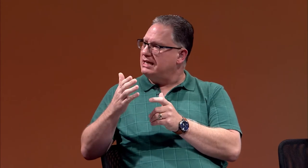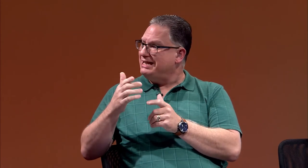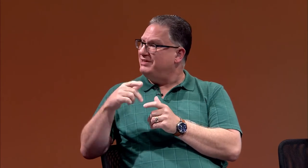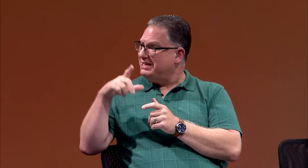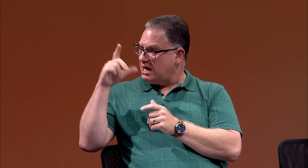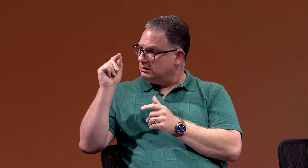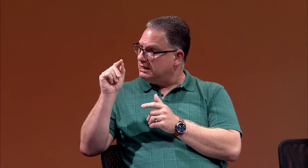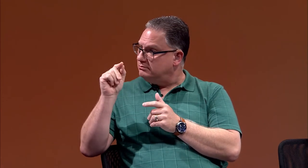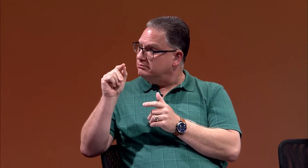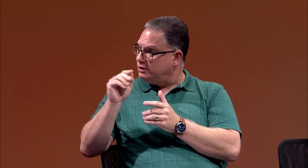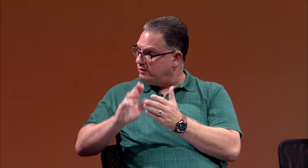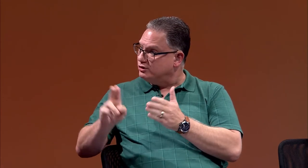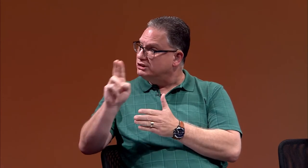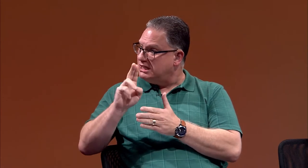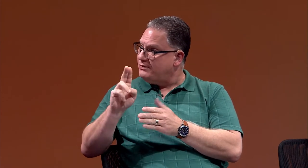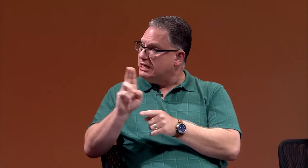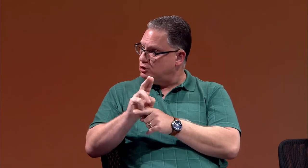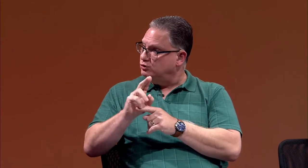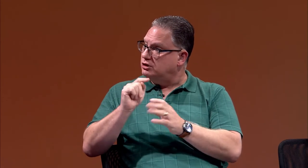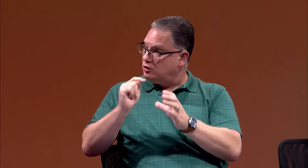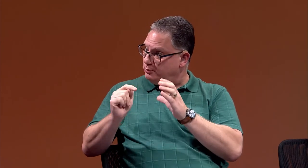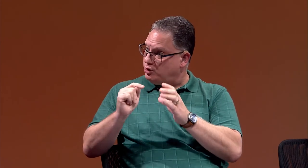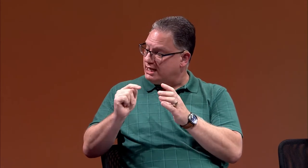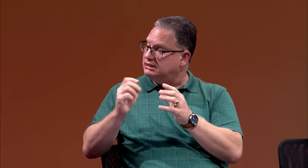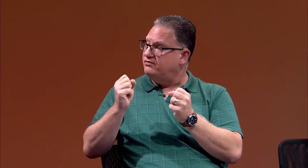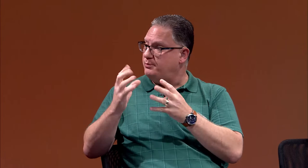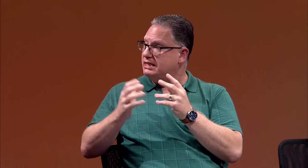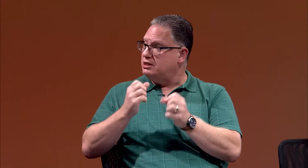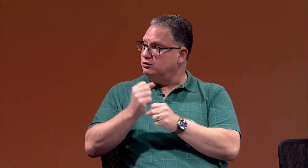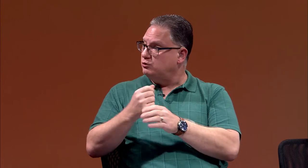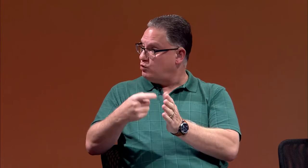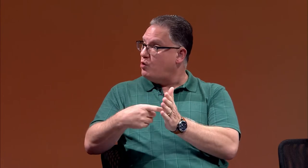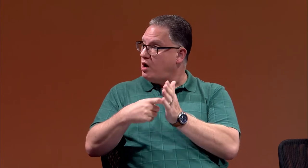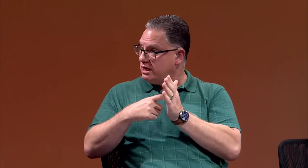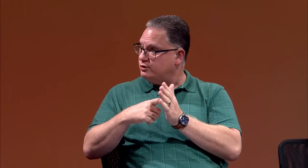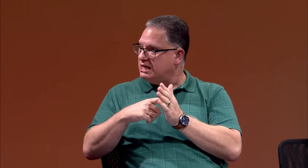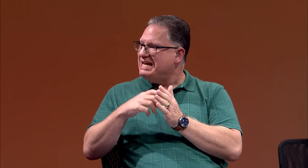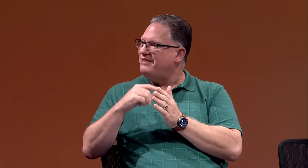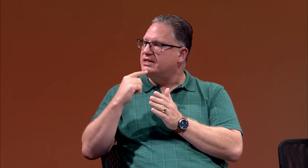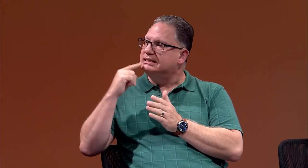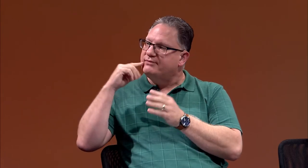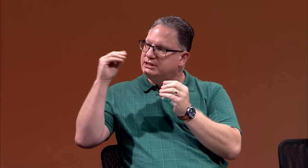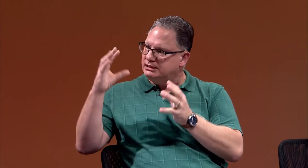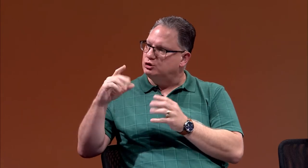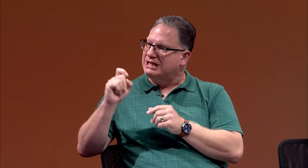Even at Gallaudet University, they used total communication for many years. It was required: even the deaf teachers